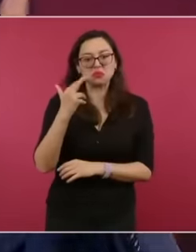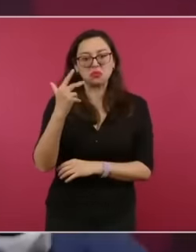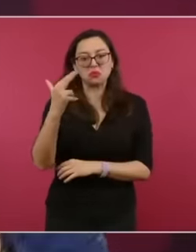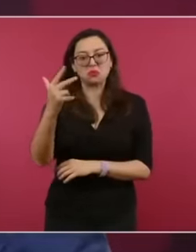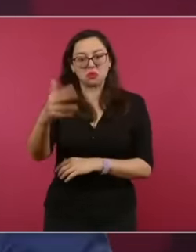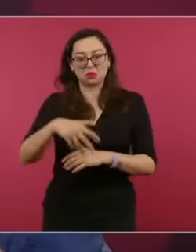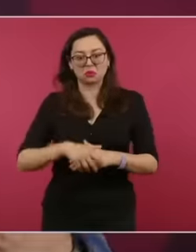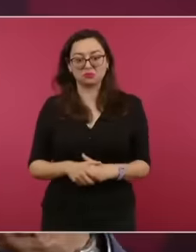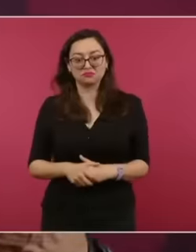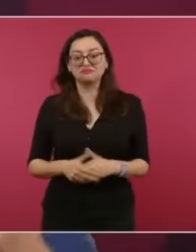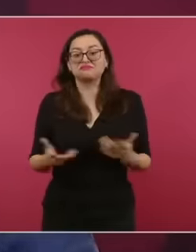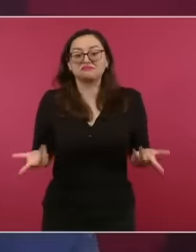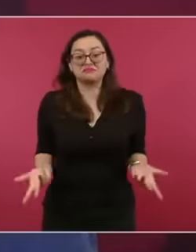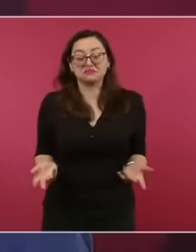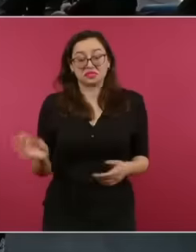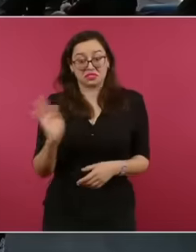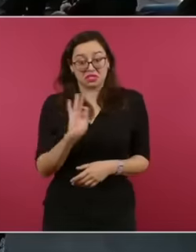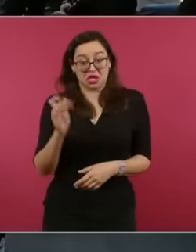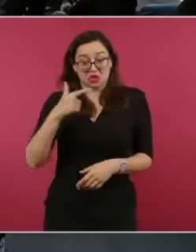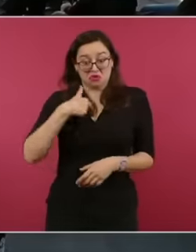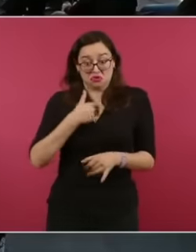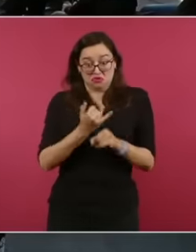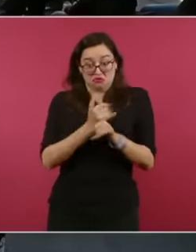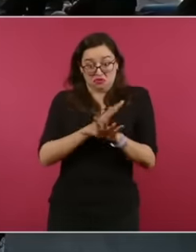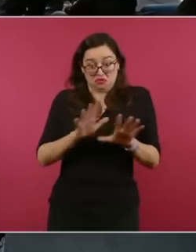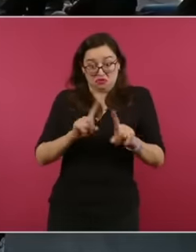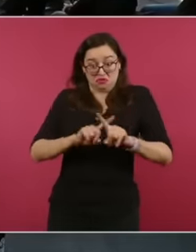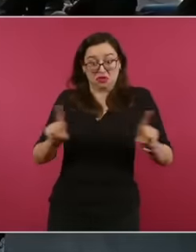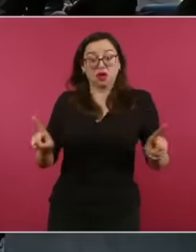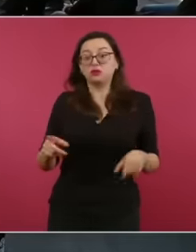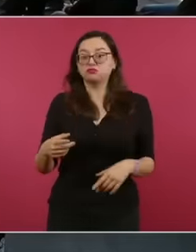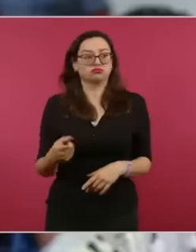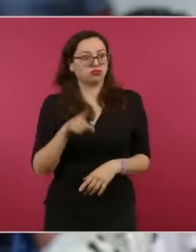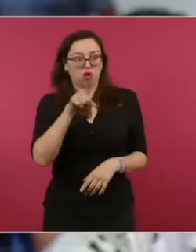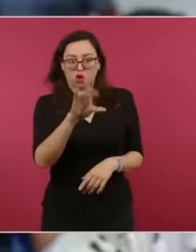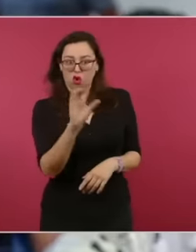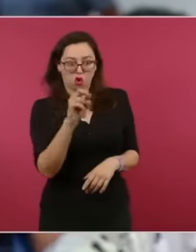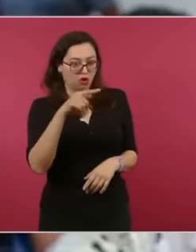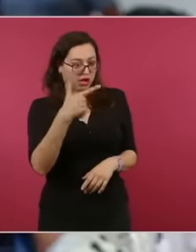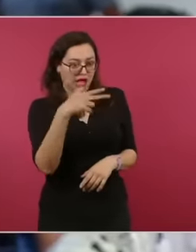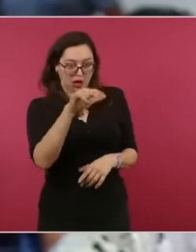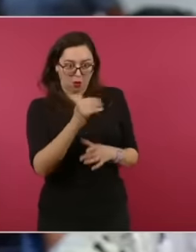other data. Well, I am using data from your government. Mr. President. I am also